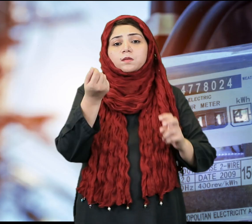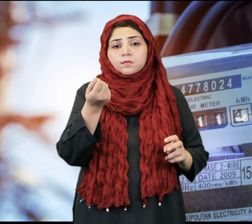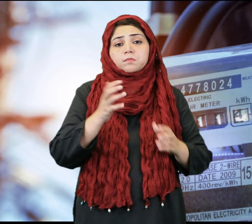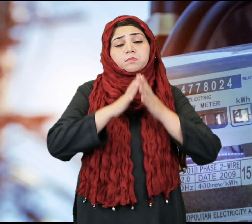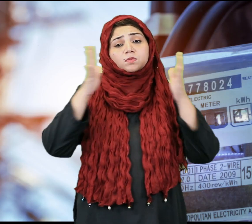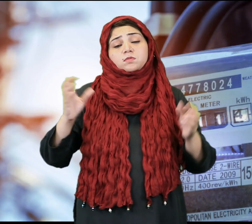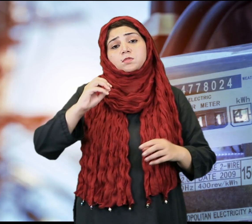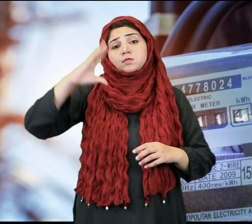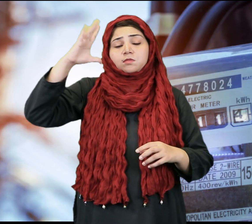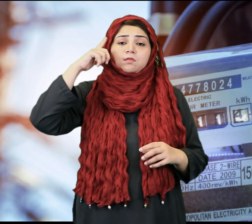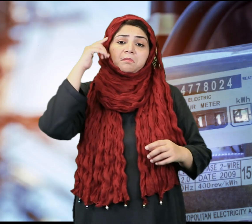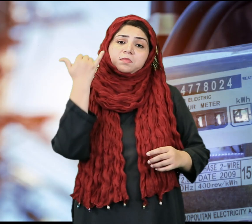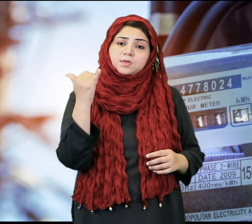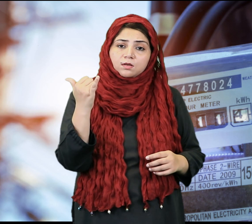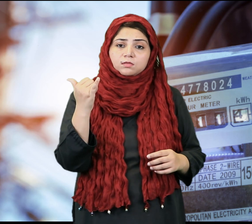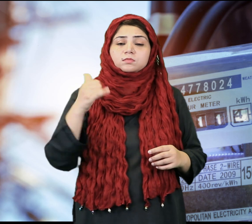Concerning the likelihood of another rise in the price of energy,